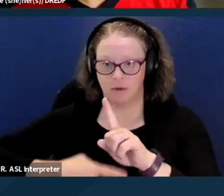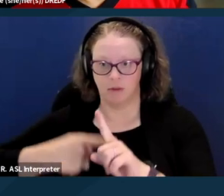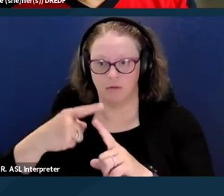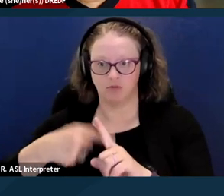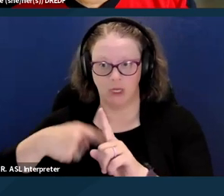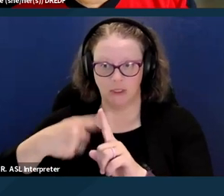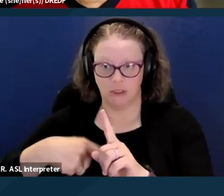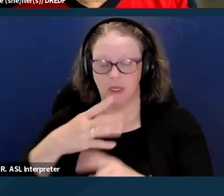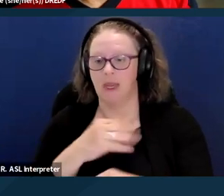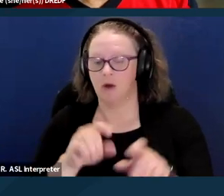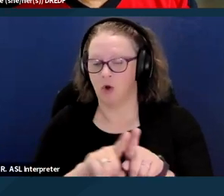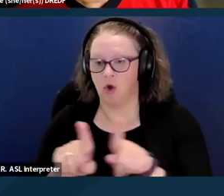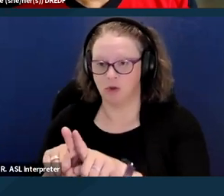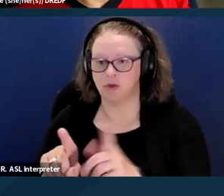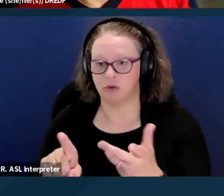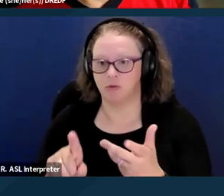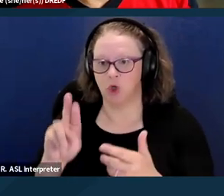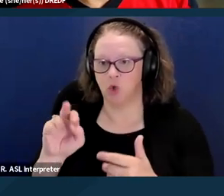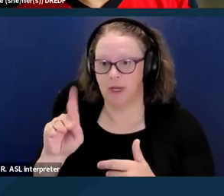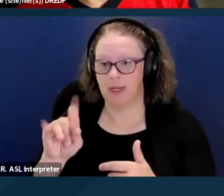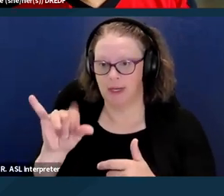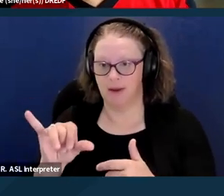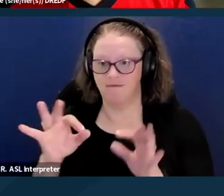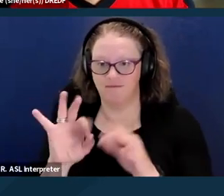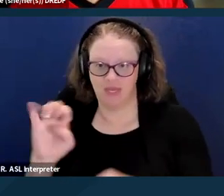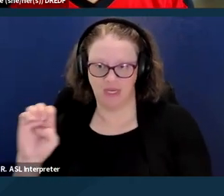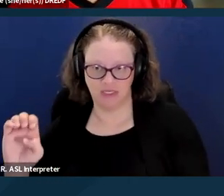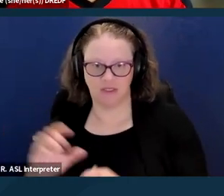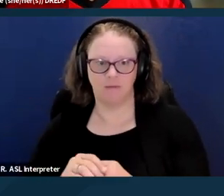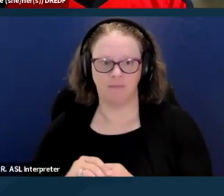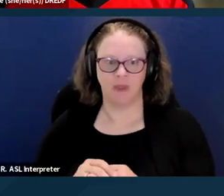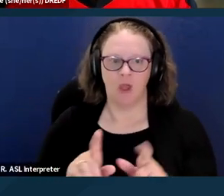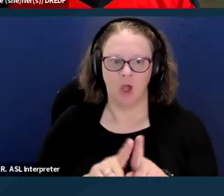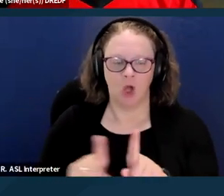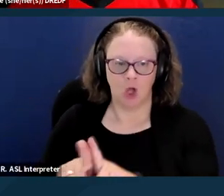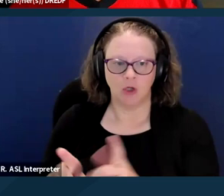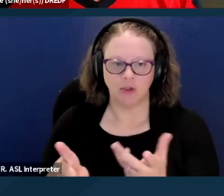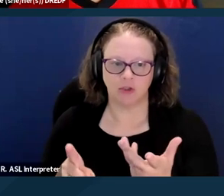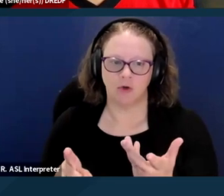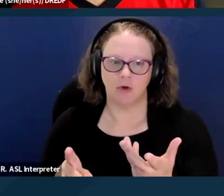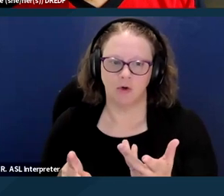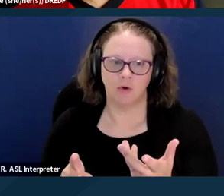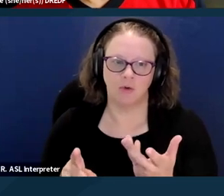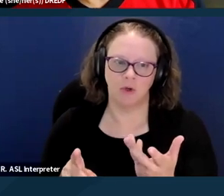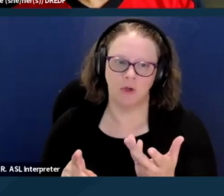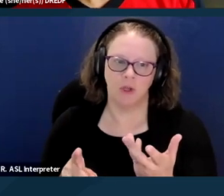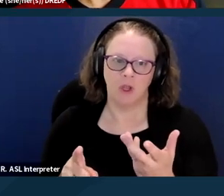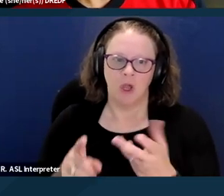Another key one is support and maintaining safe and stable housing, so that can include coordination with landlords,